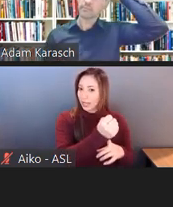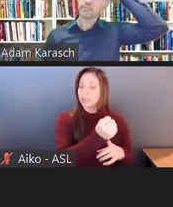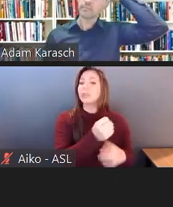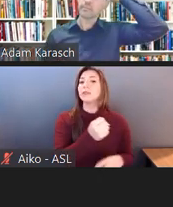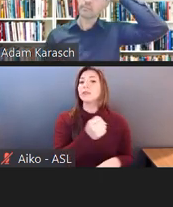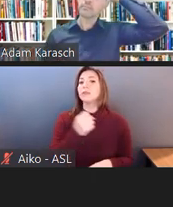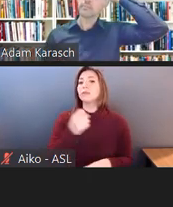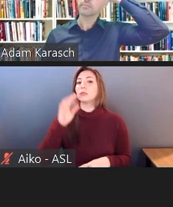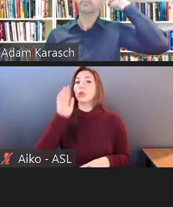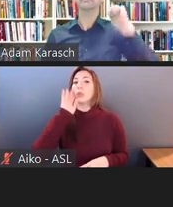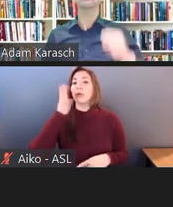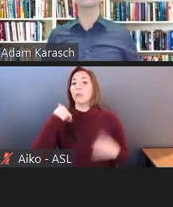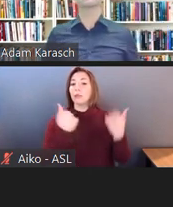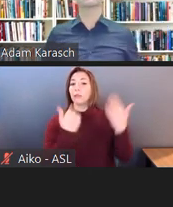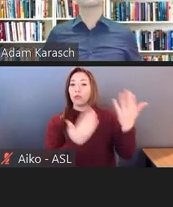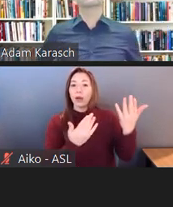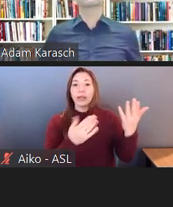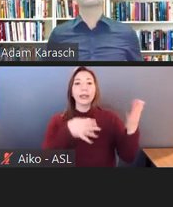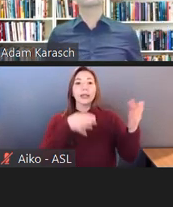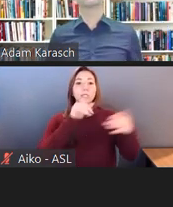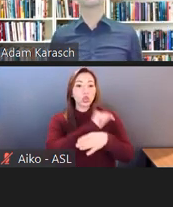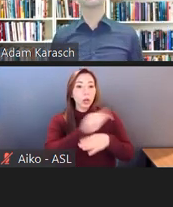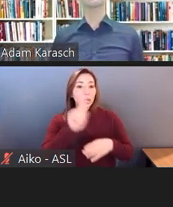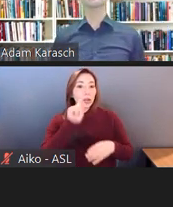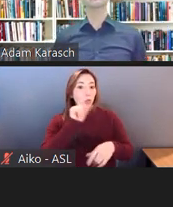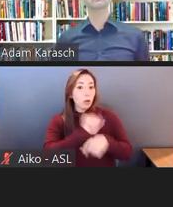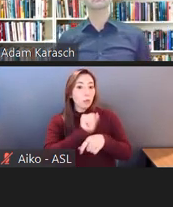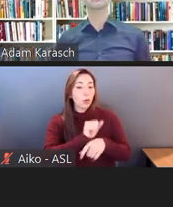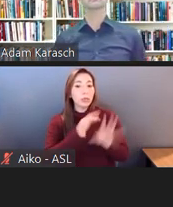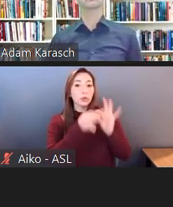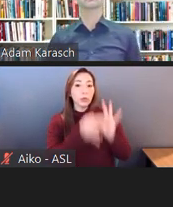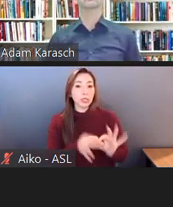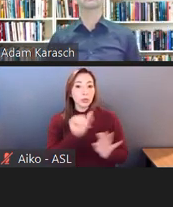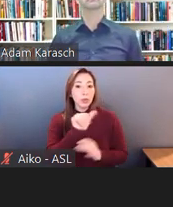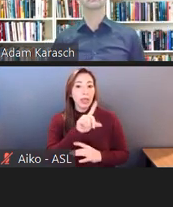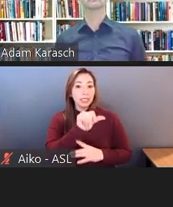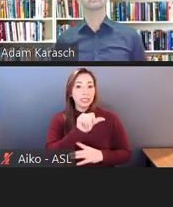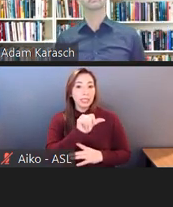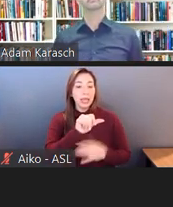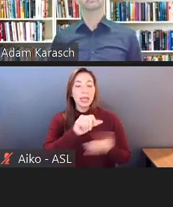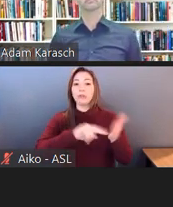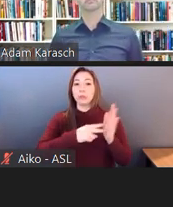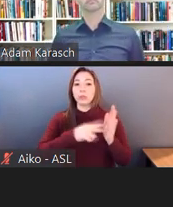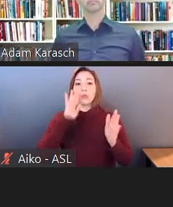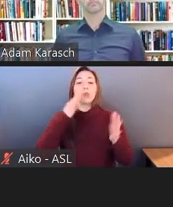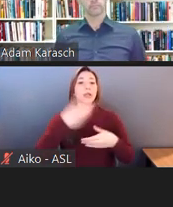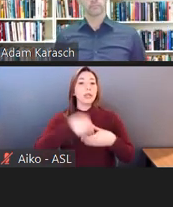on the ADA, which included reasonable accommodation processes.